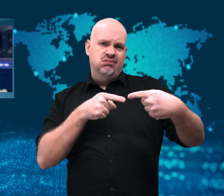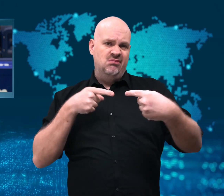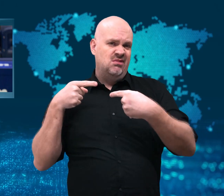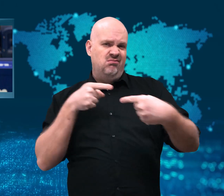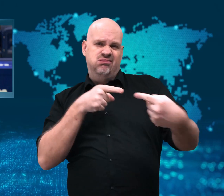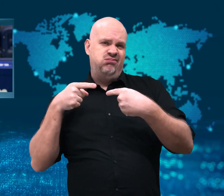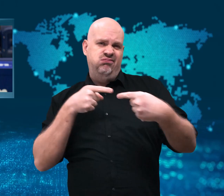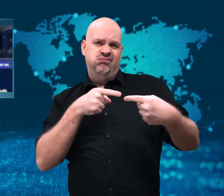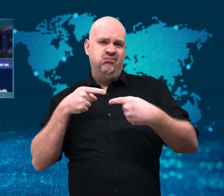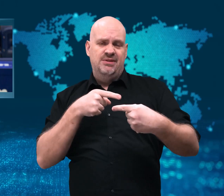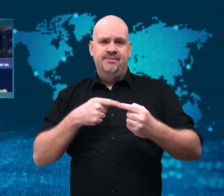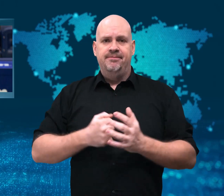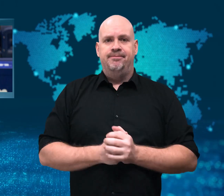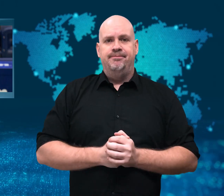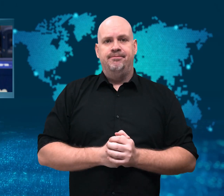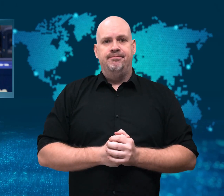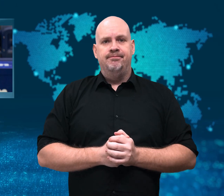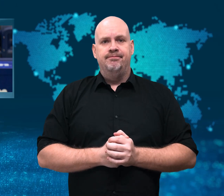Last Wednesday,